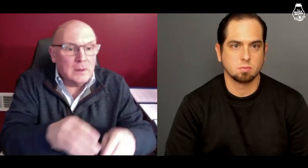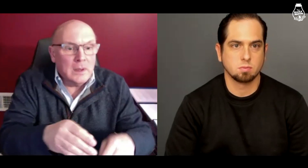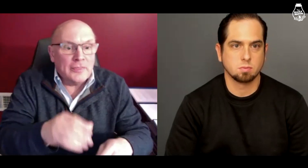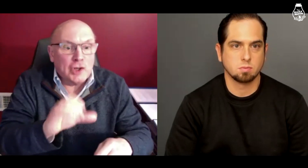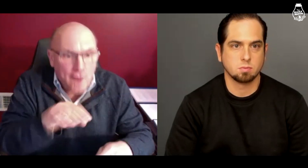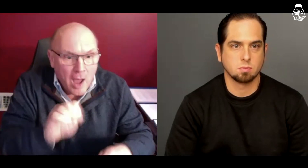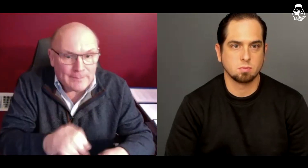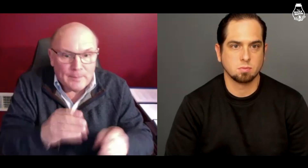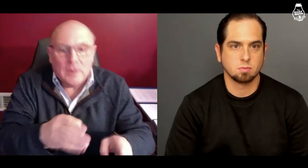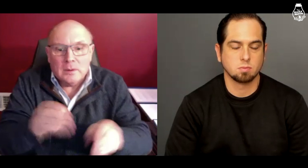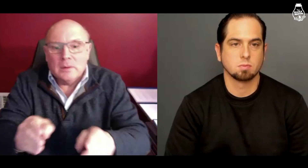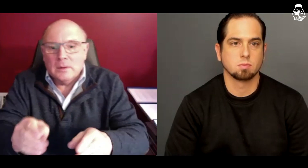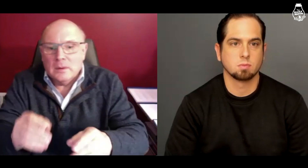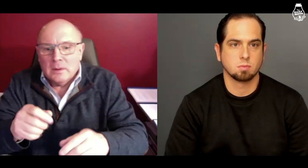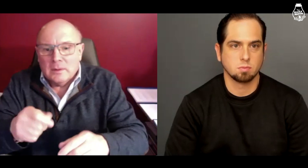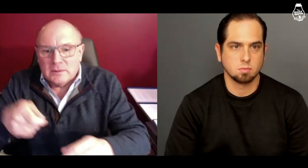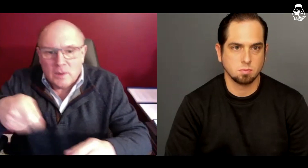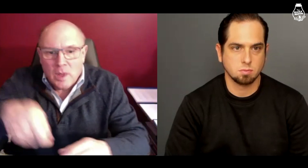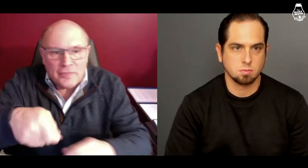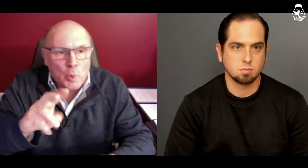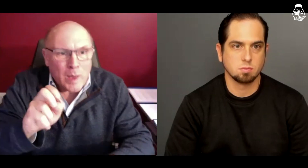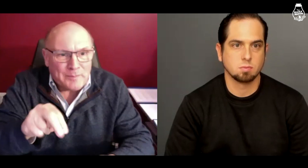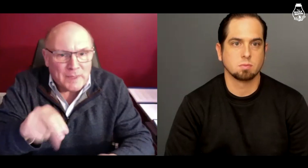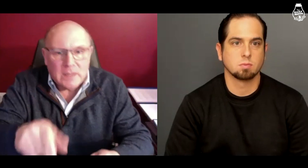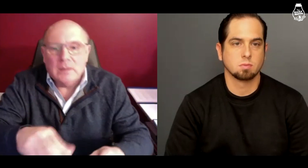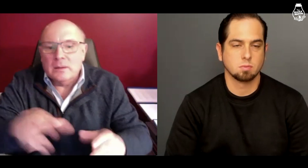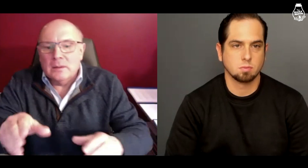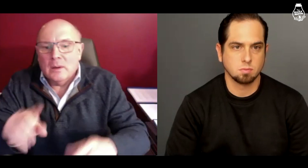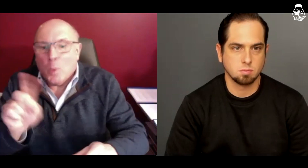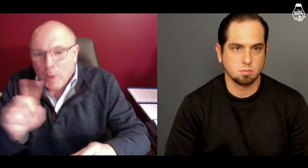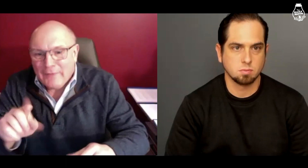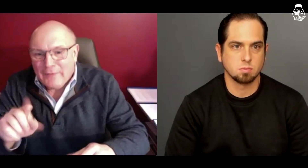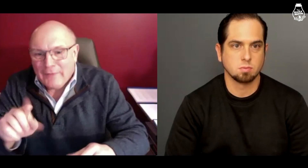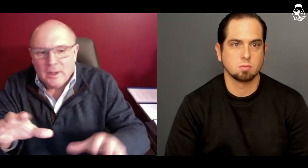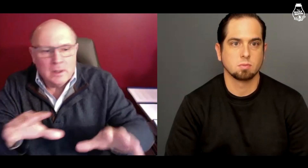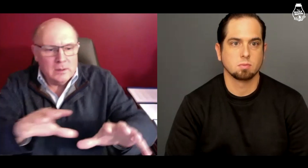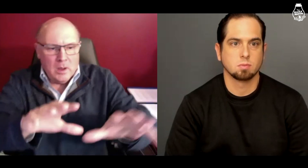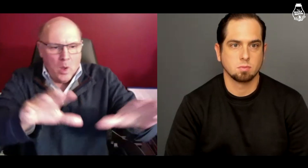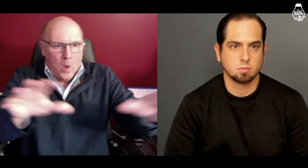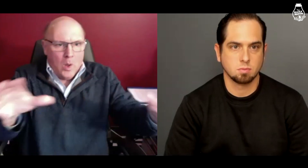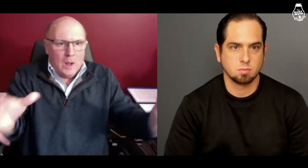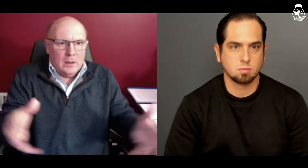the crime, the knife or weapon, the location,